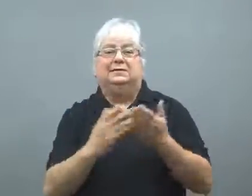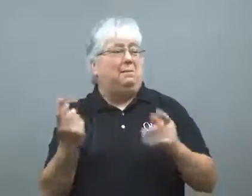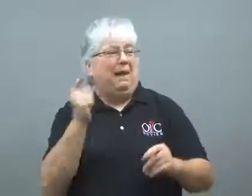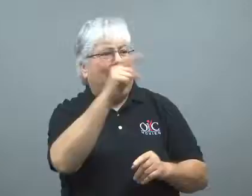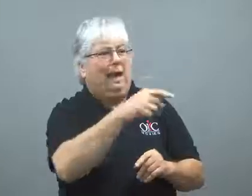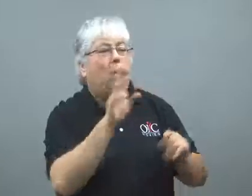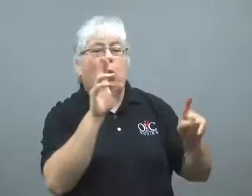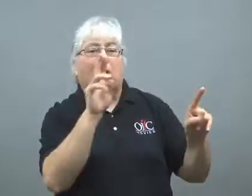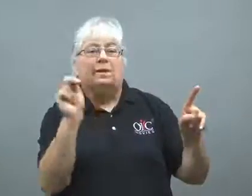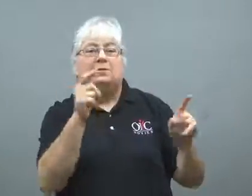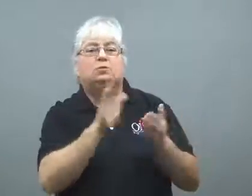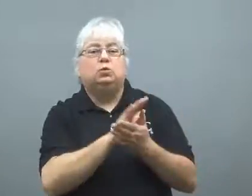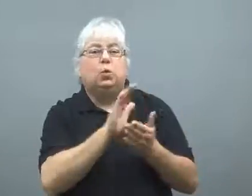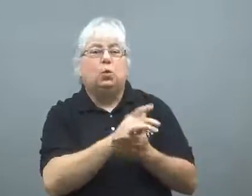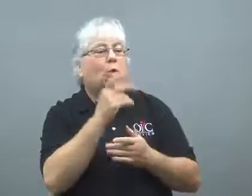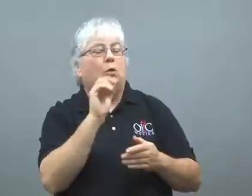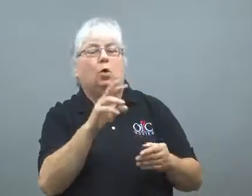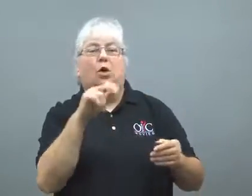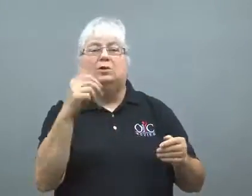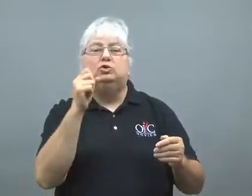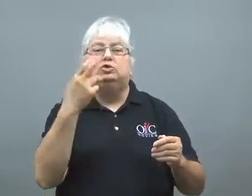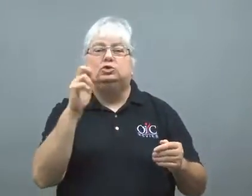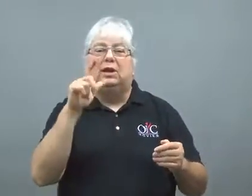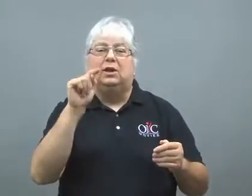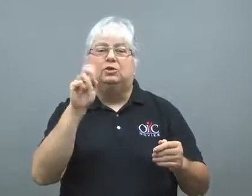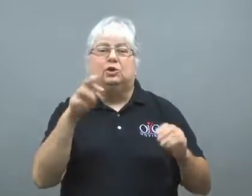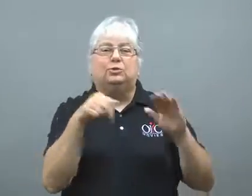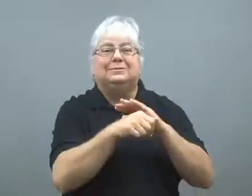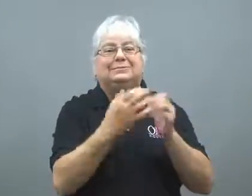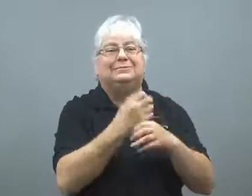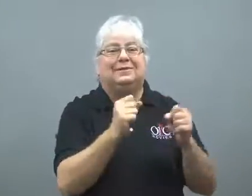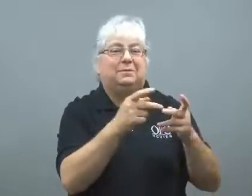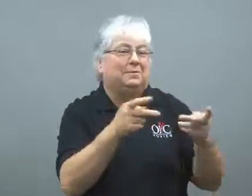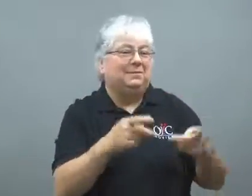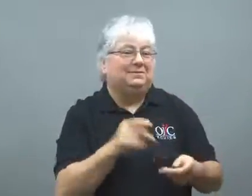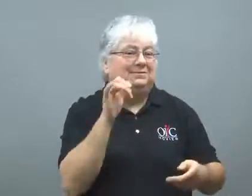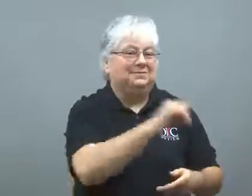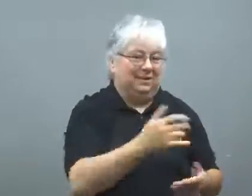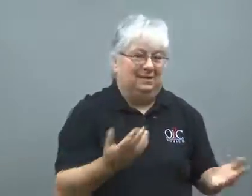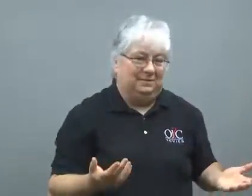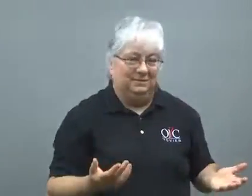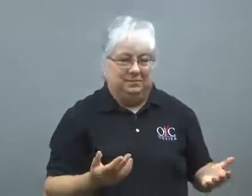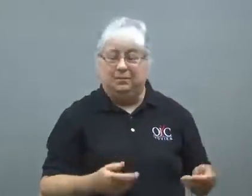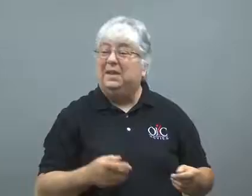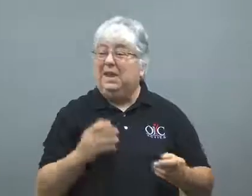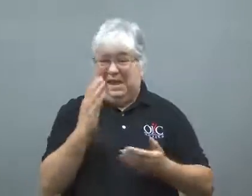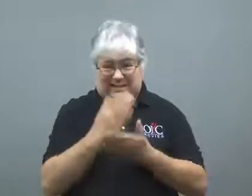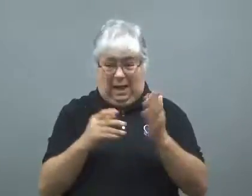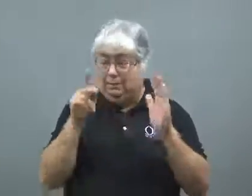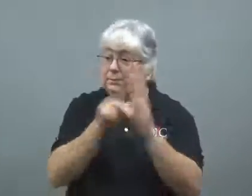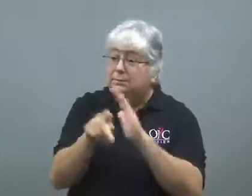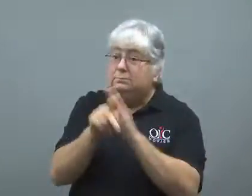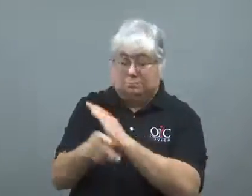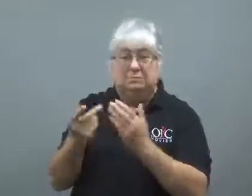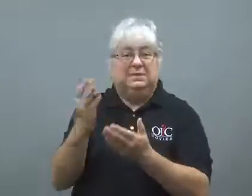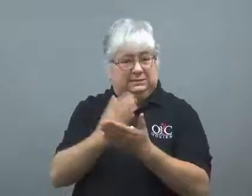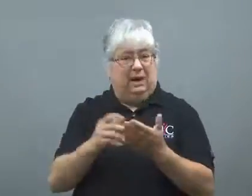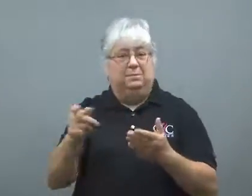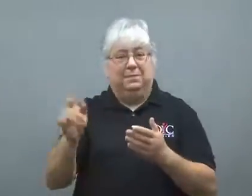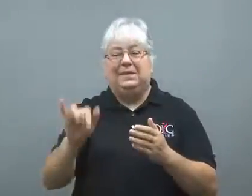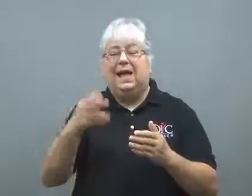Others have sought safety in U.N. schools and shelters.